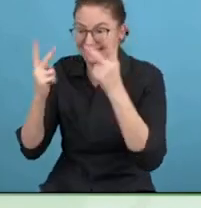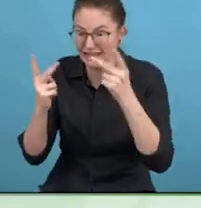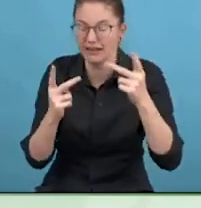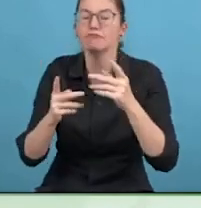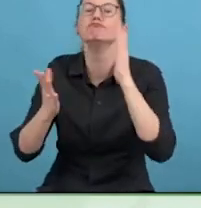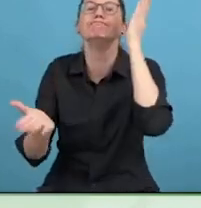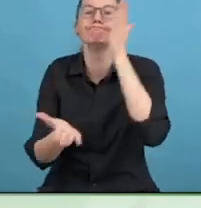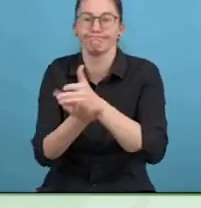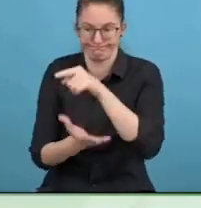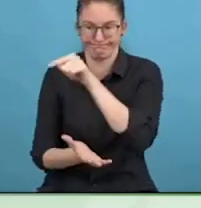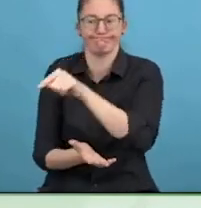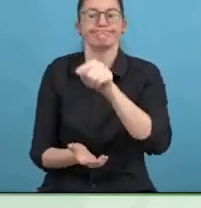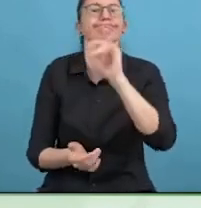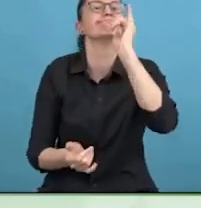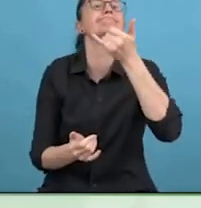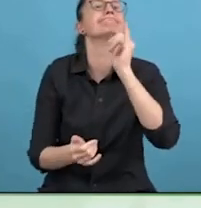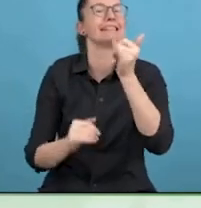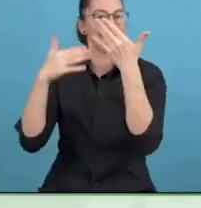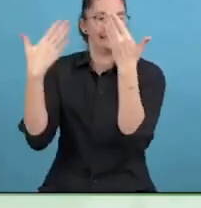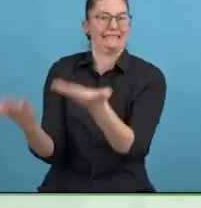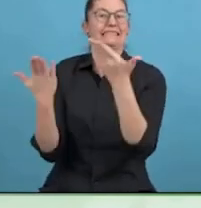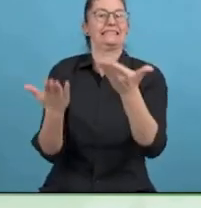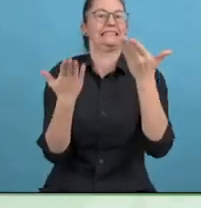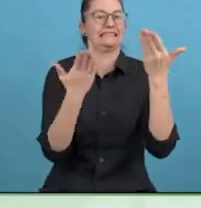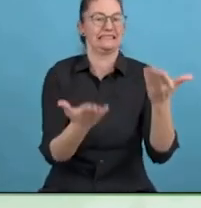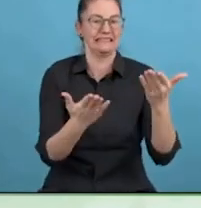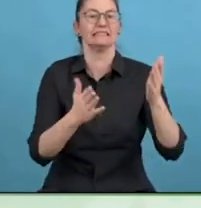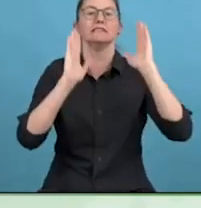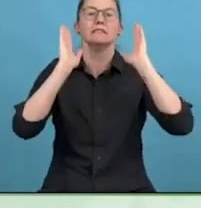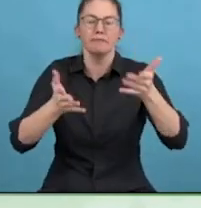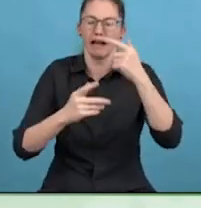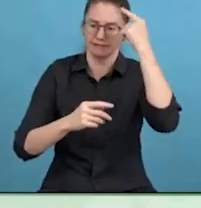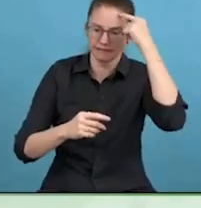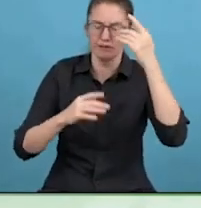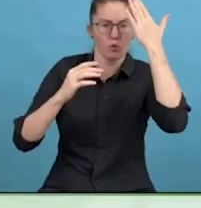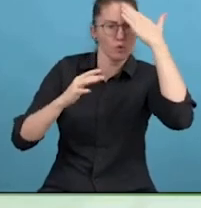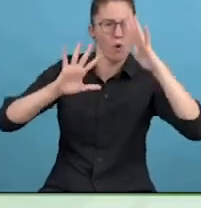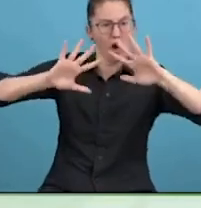For NGOs, be proactive about it. Do not wait.